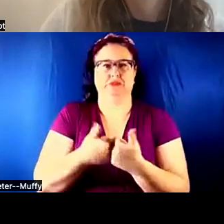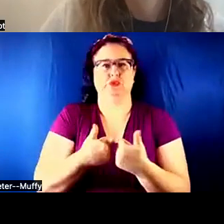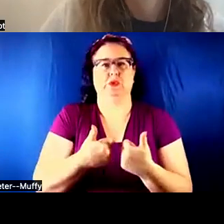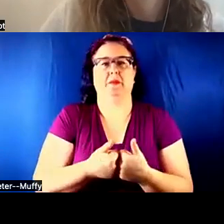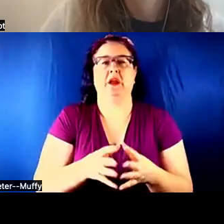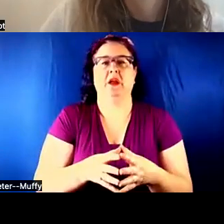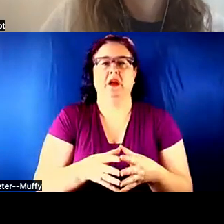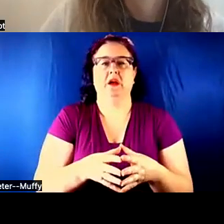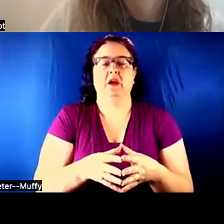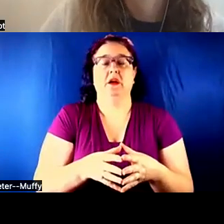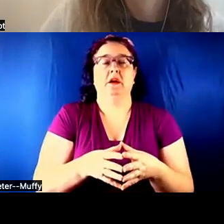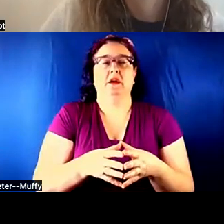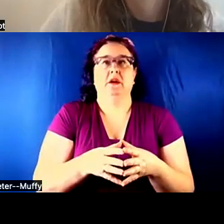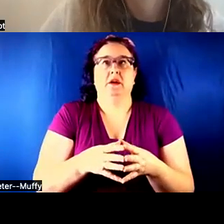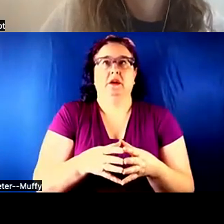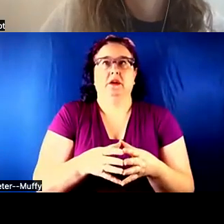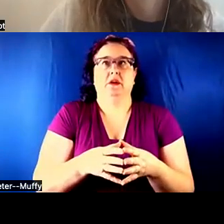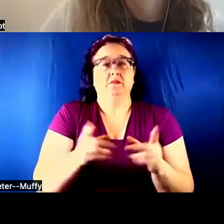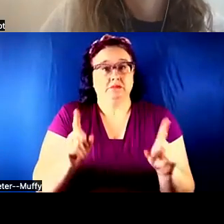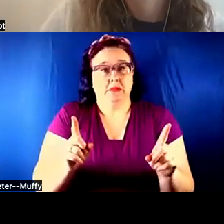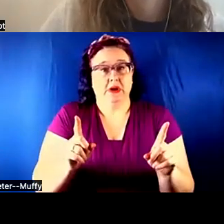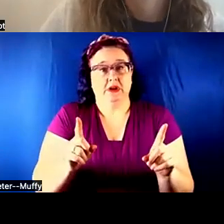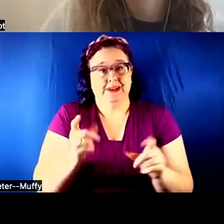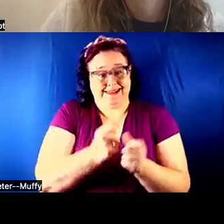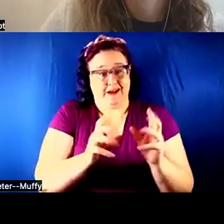But every conference I go to, I would say that probably